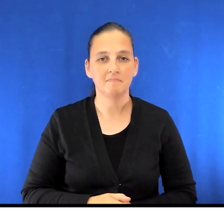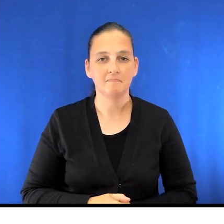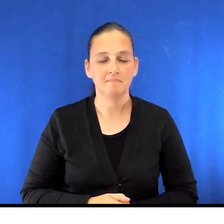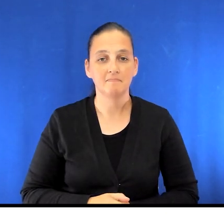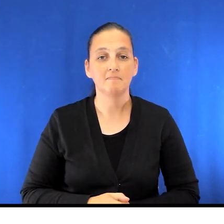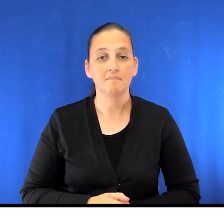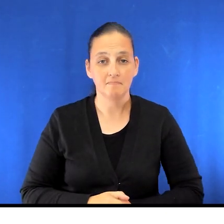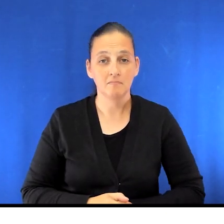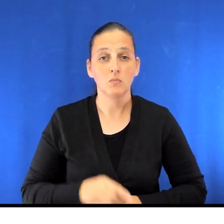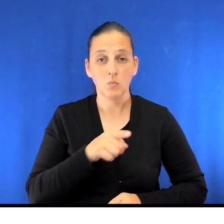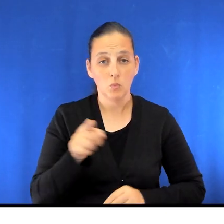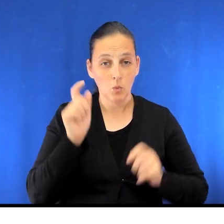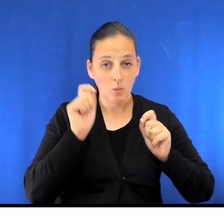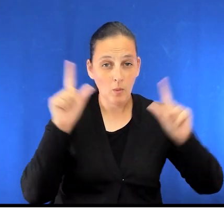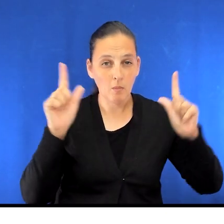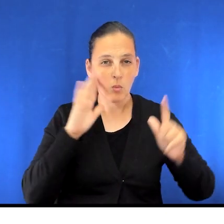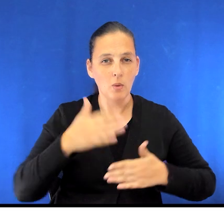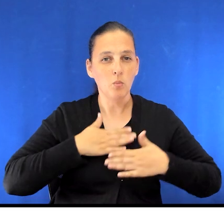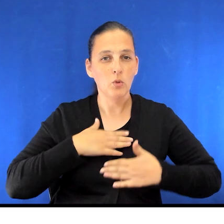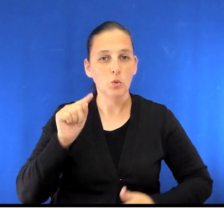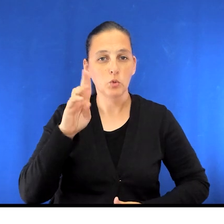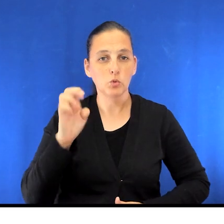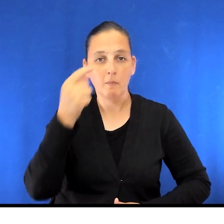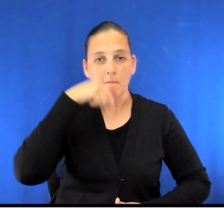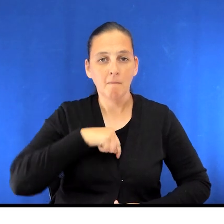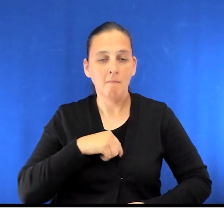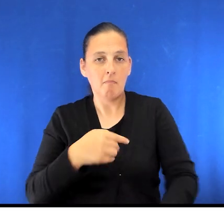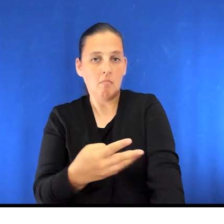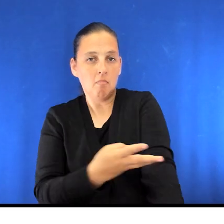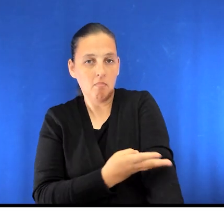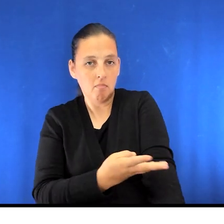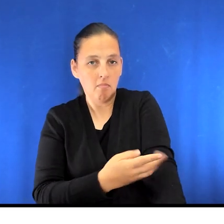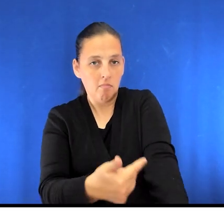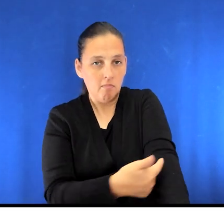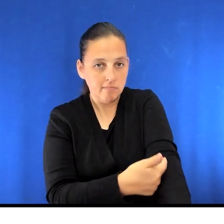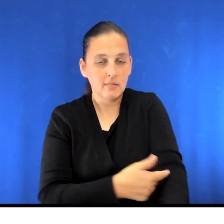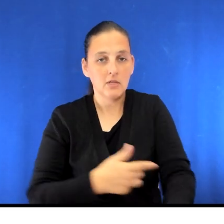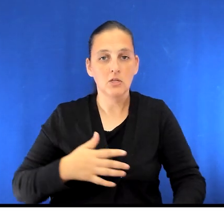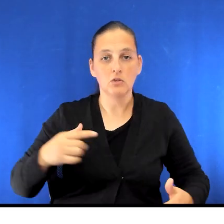When you wake up, you'll have a breathing tube, IV lines, chest tubes and a urinary tube connected to you.